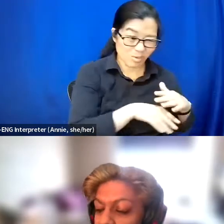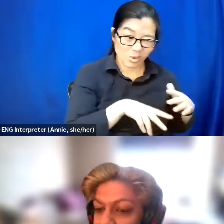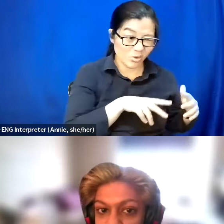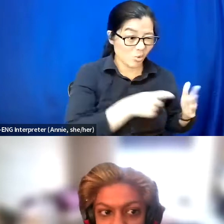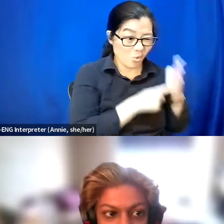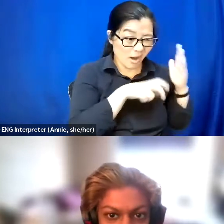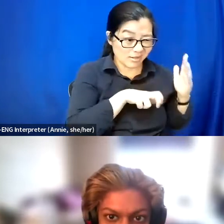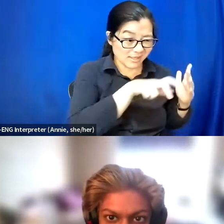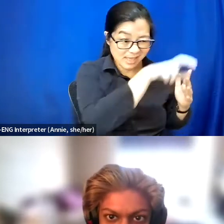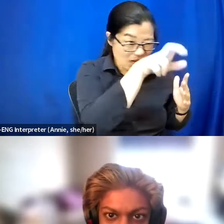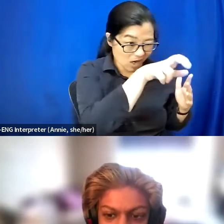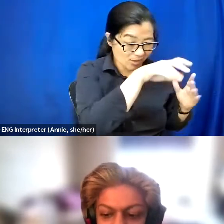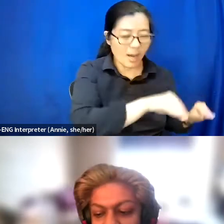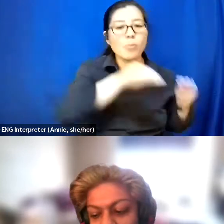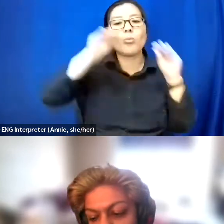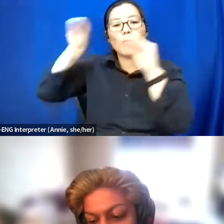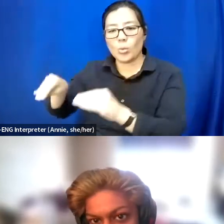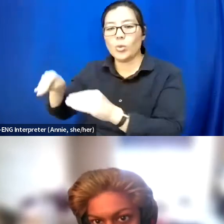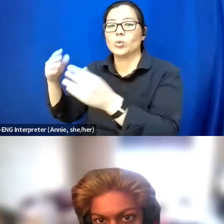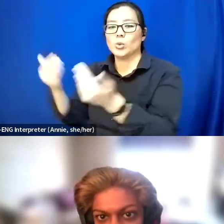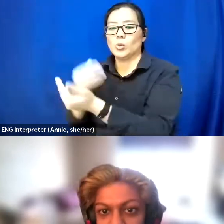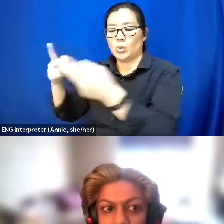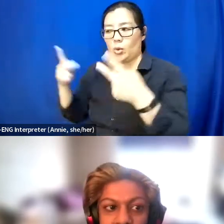to them, to a location where they have a bathroom on the main floor.